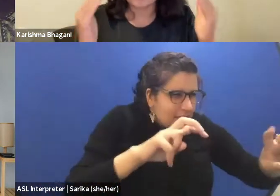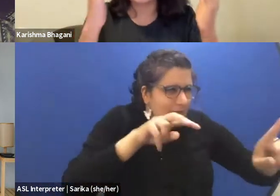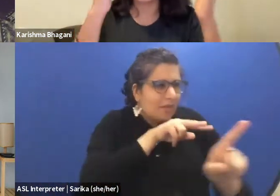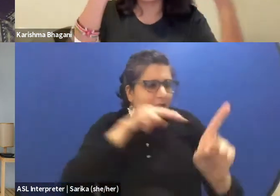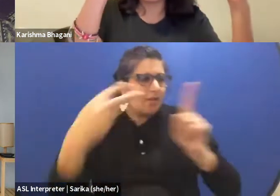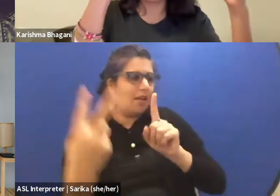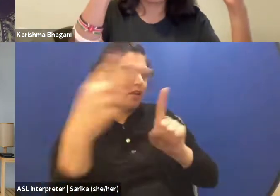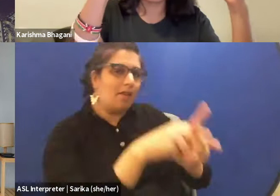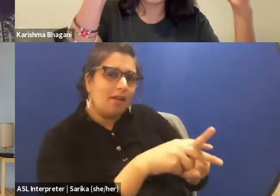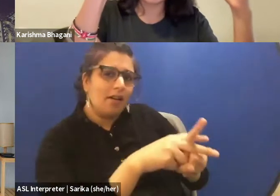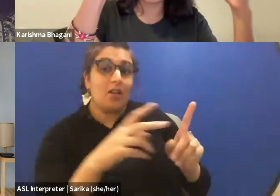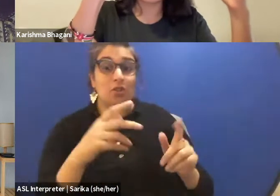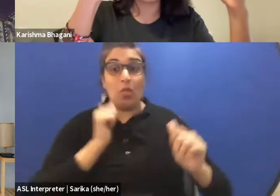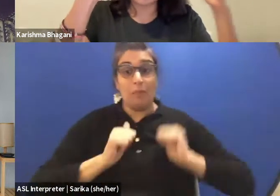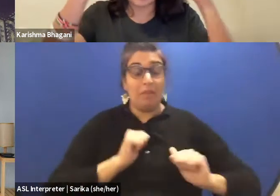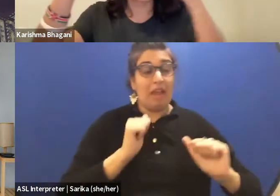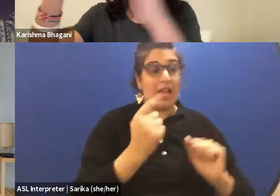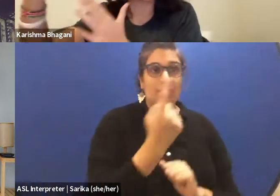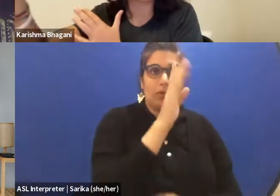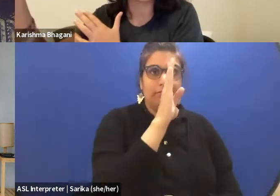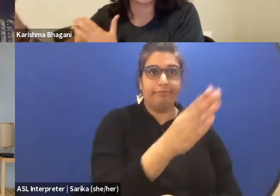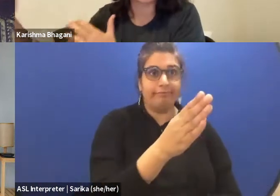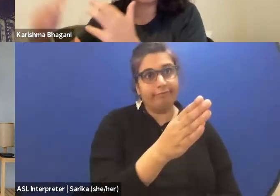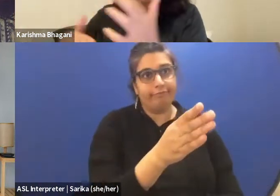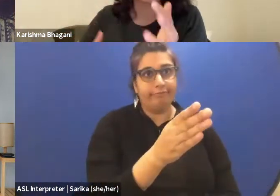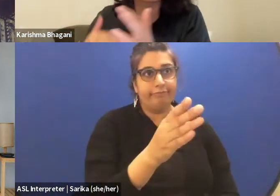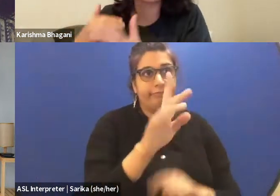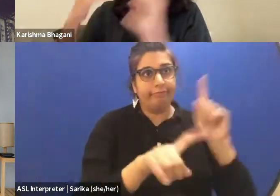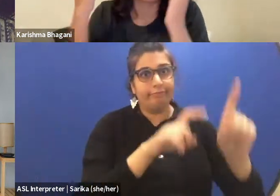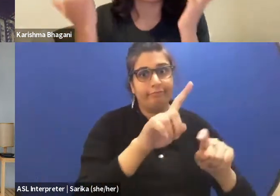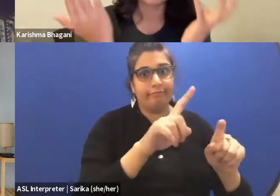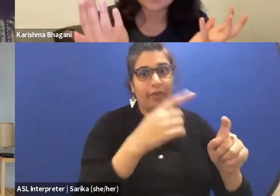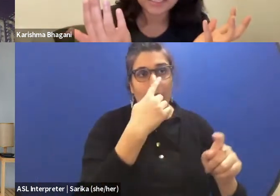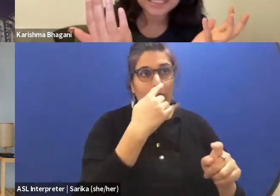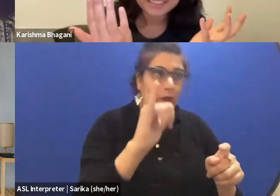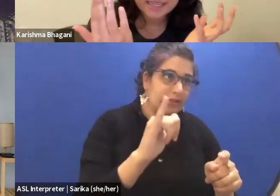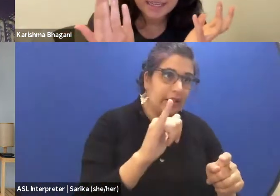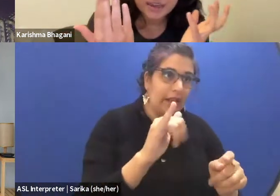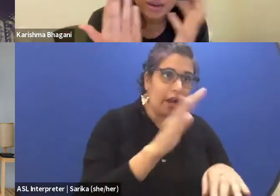Whereas, this play could have been seen as a straight play asking a certain question about what it looks like on the street,